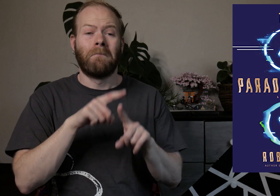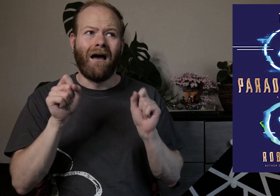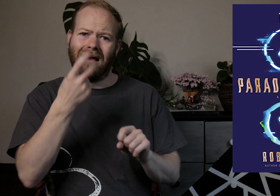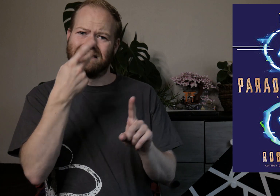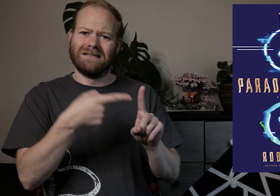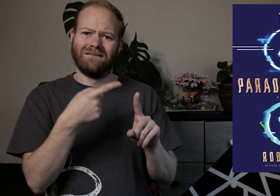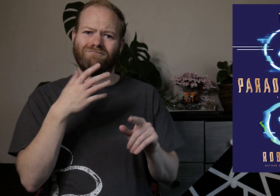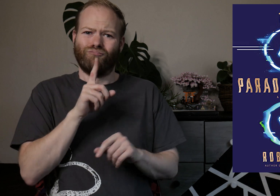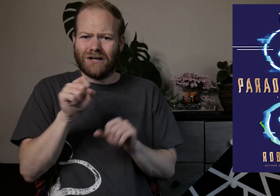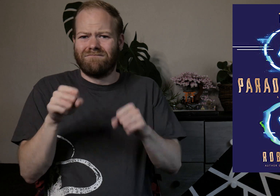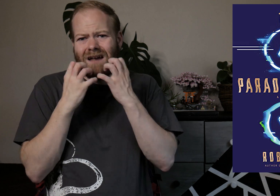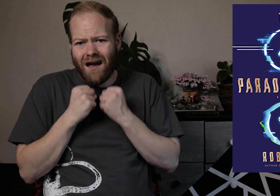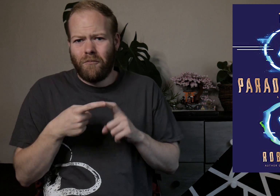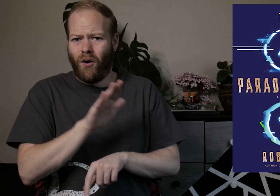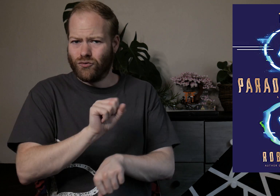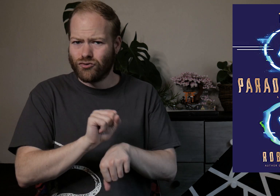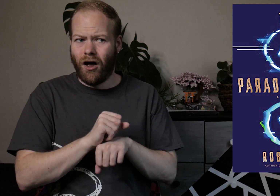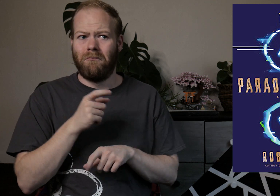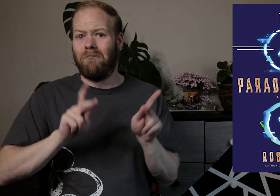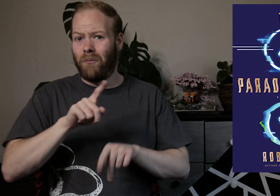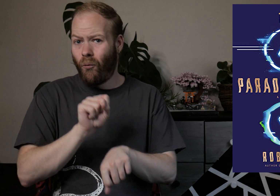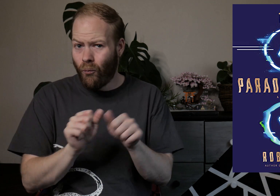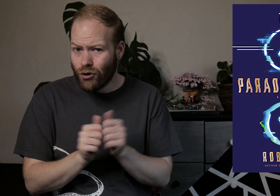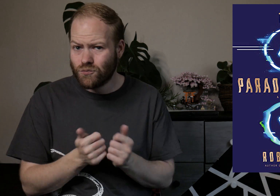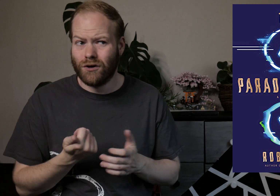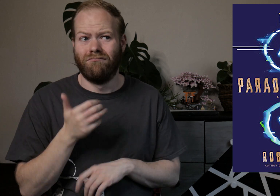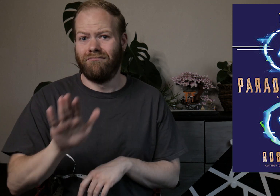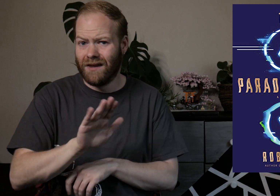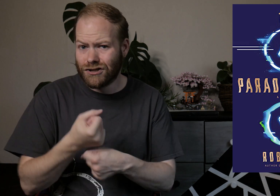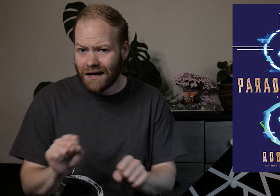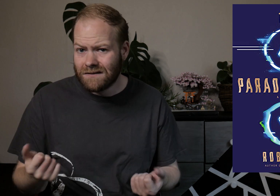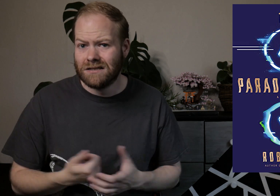However, you can see that she really cares about her job, about the people she works with and their safety.